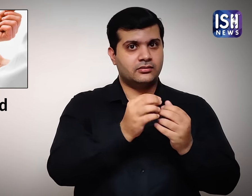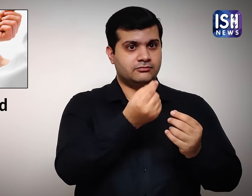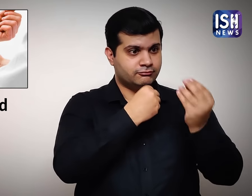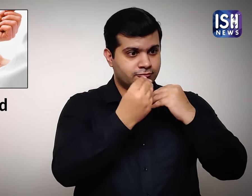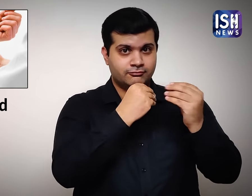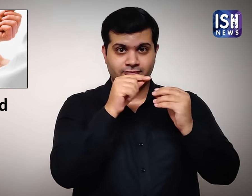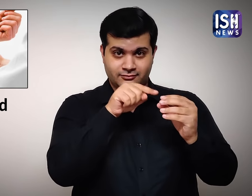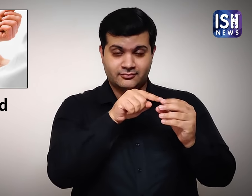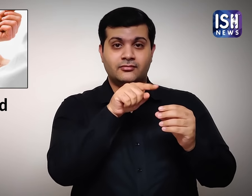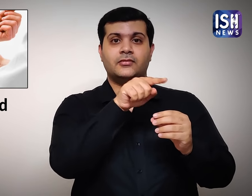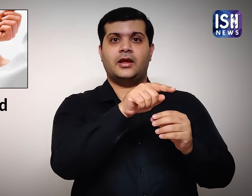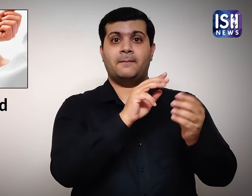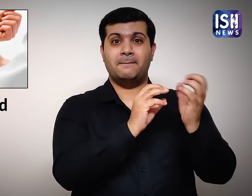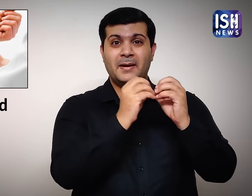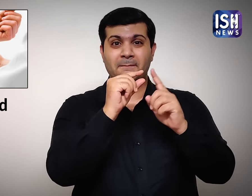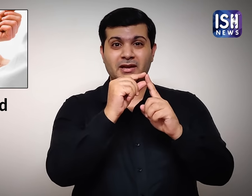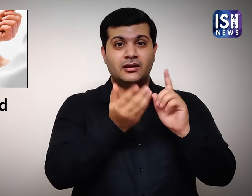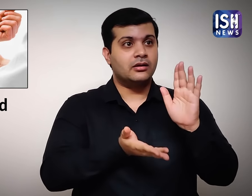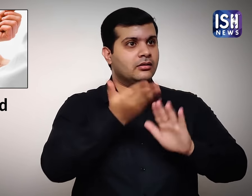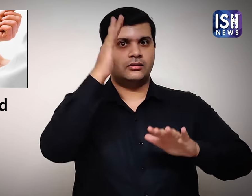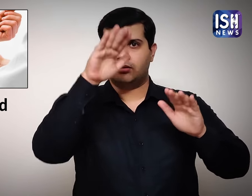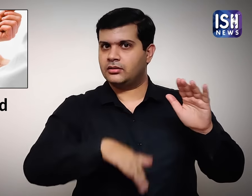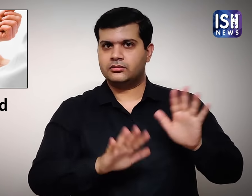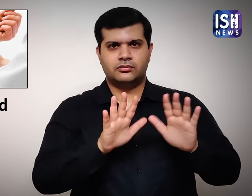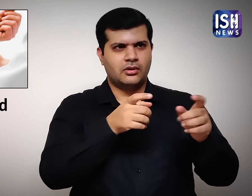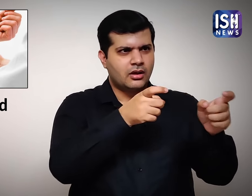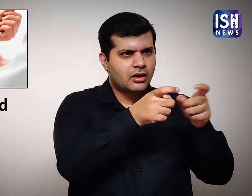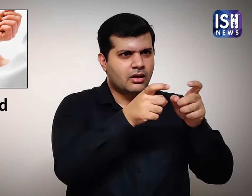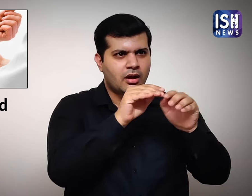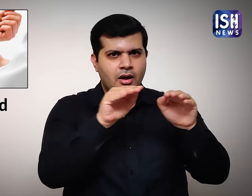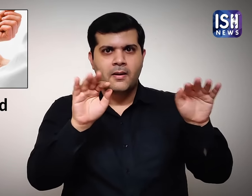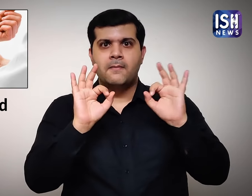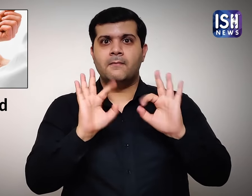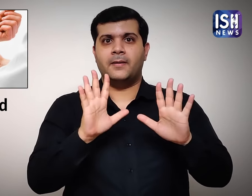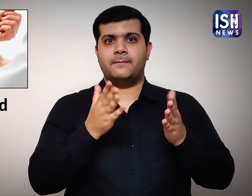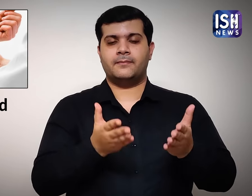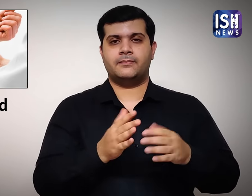hence it is effective in maintaining blood pressure.